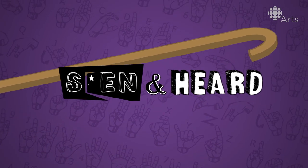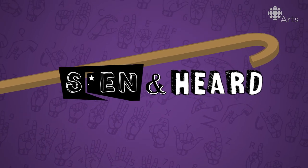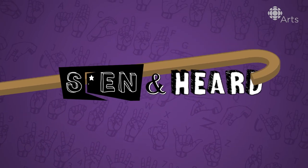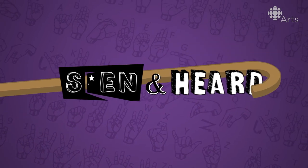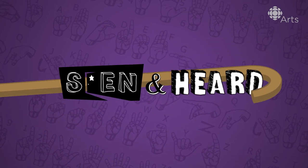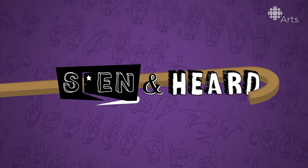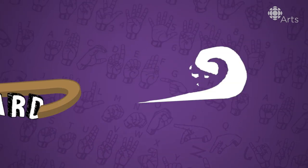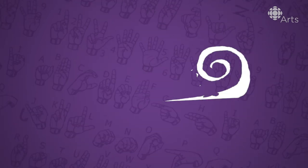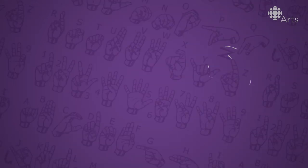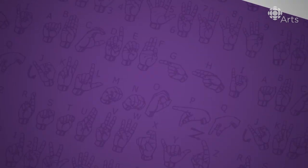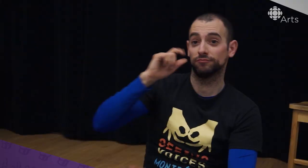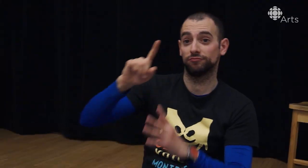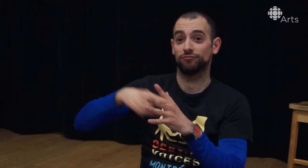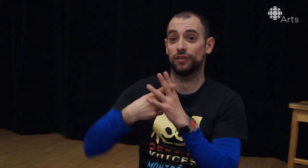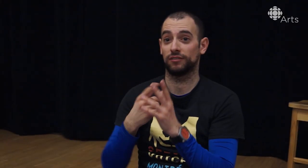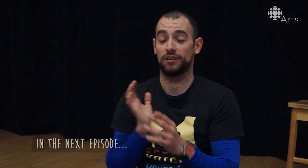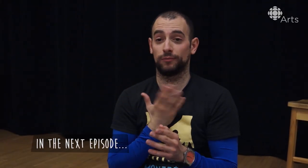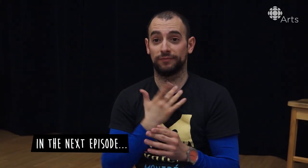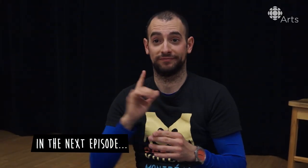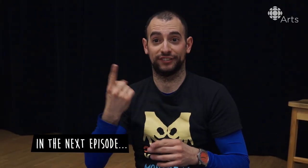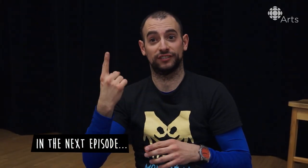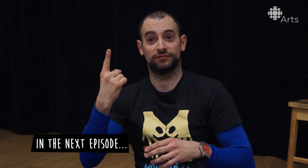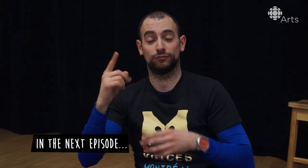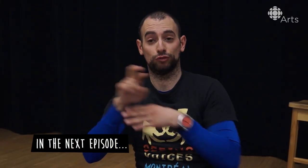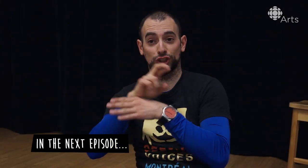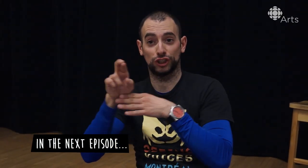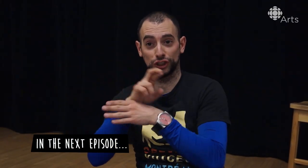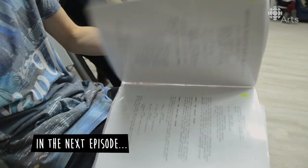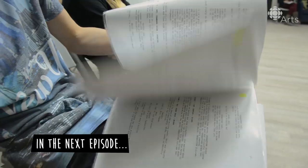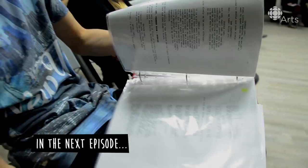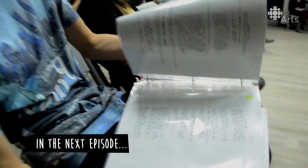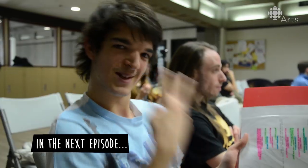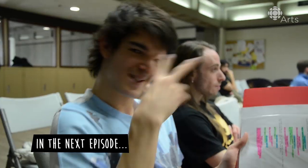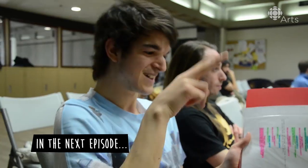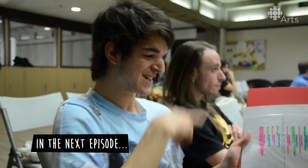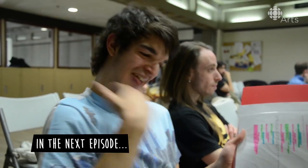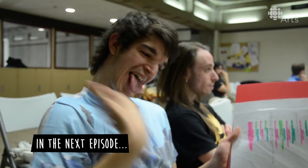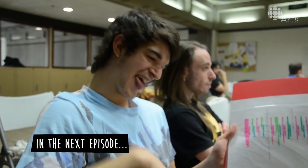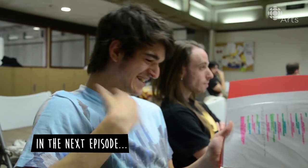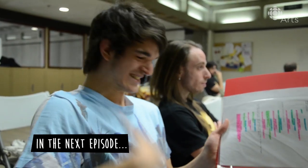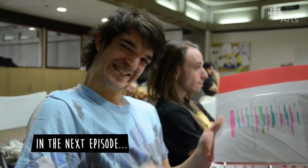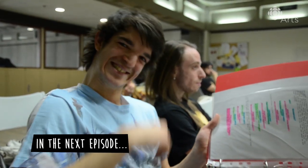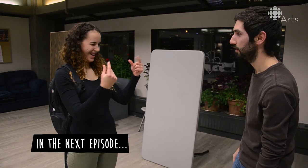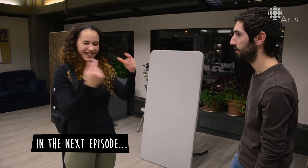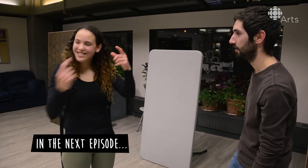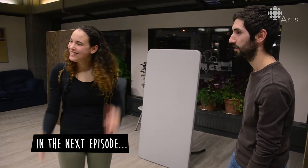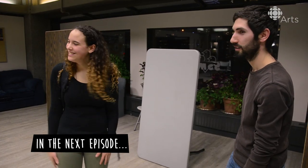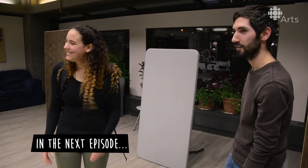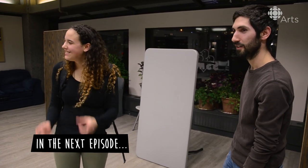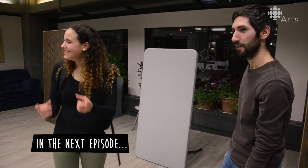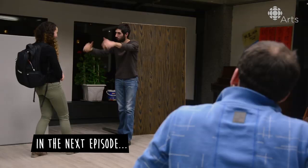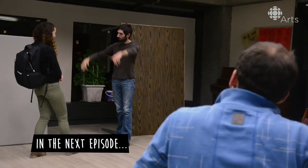[swoosh sound] [Jack] Yesterday we started our first rehearsal. [Ludovic] Whoah! That's a lot of work. [Annie] What's the sign?